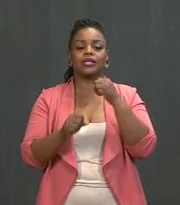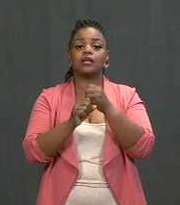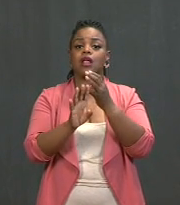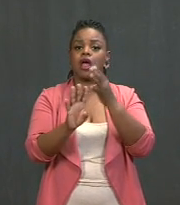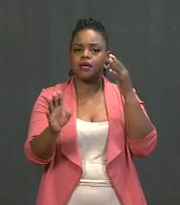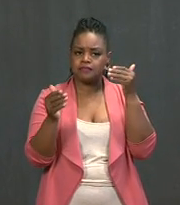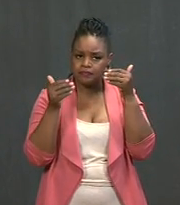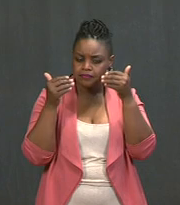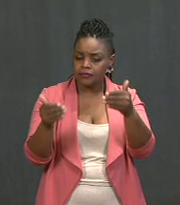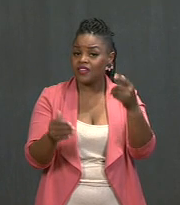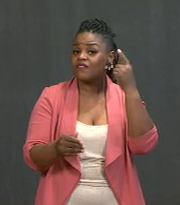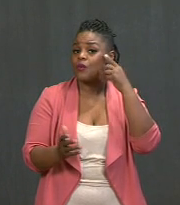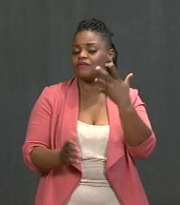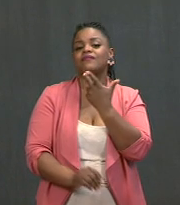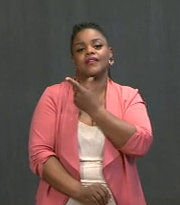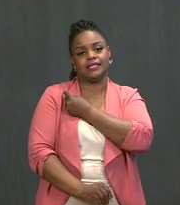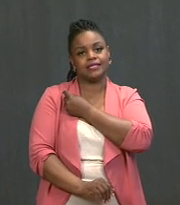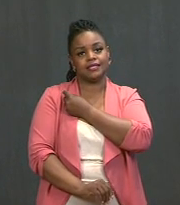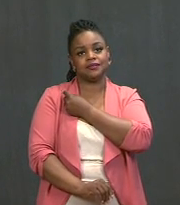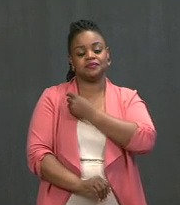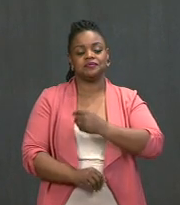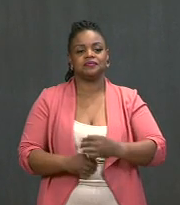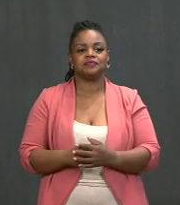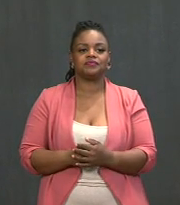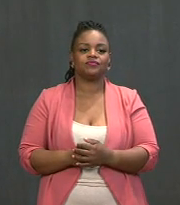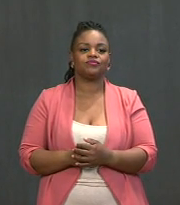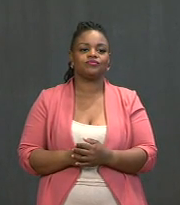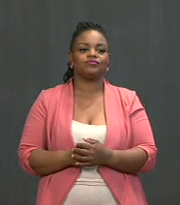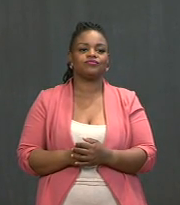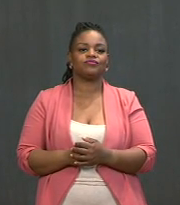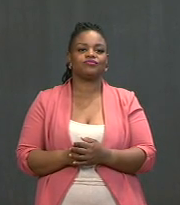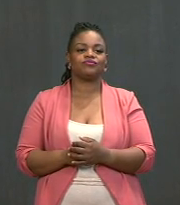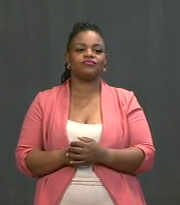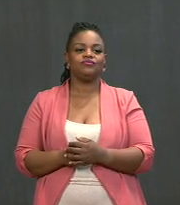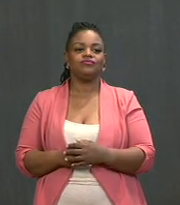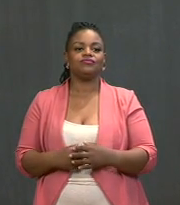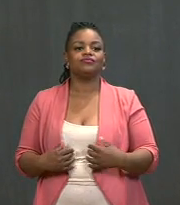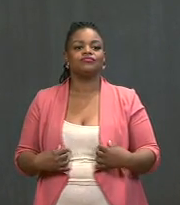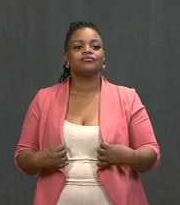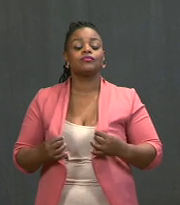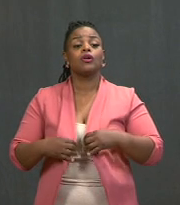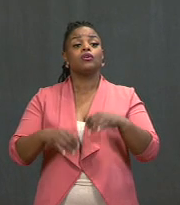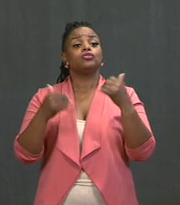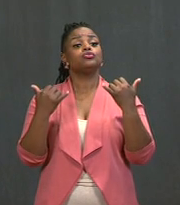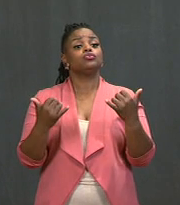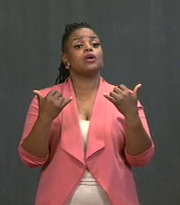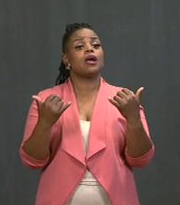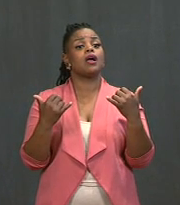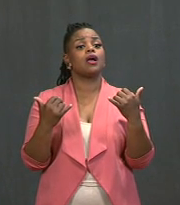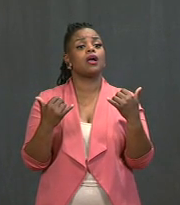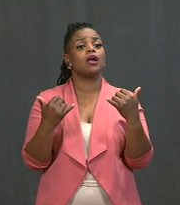to get a COVID vaccination. And today, in advance of that new national